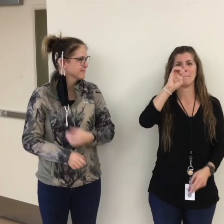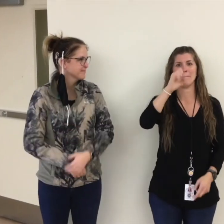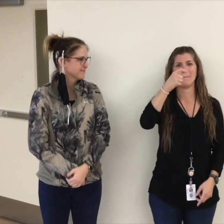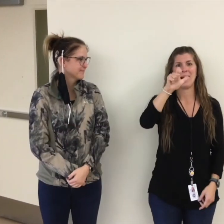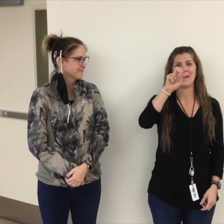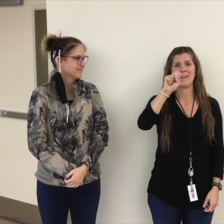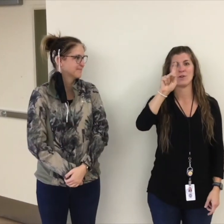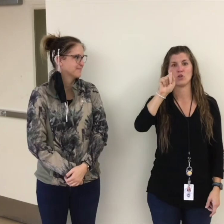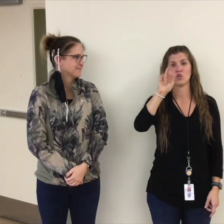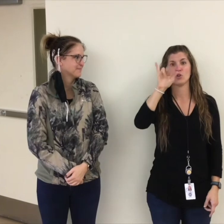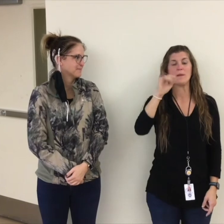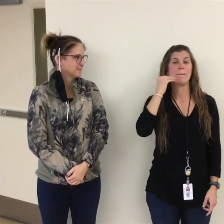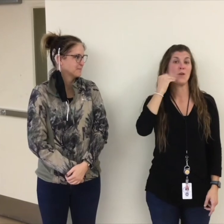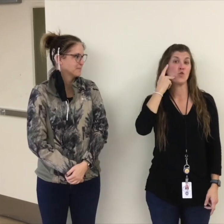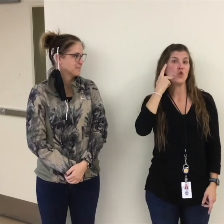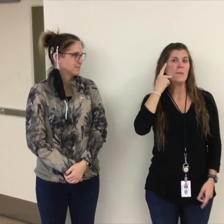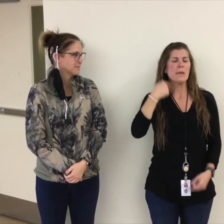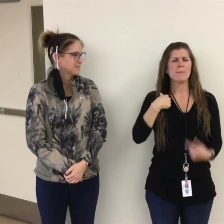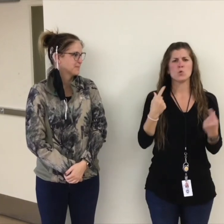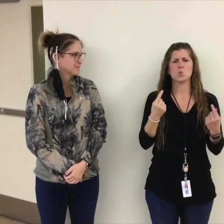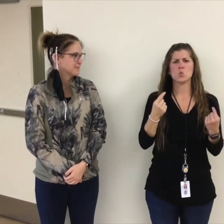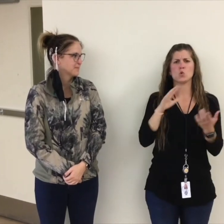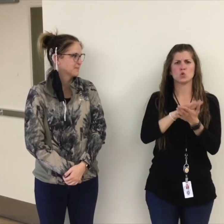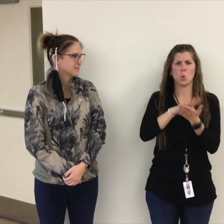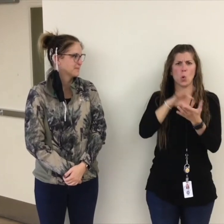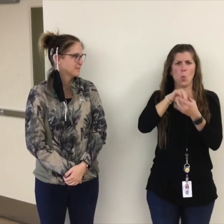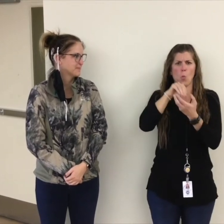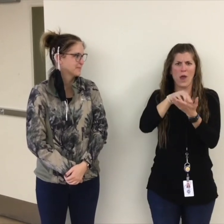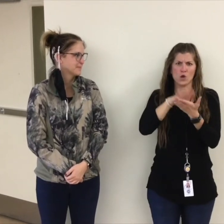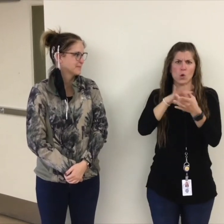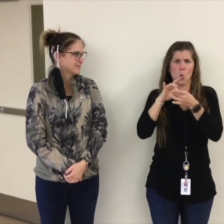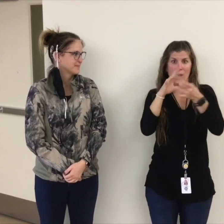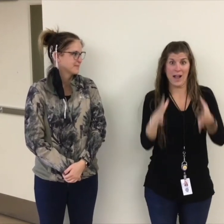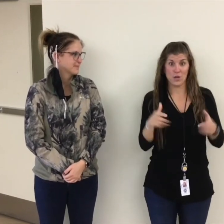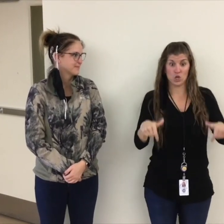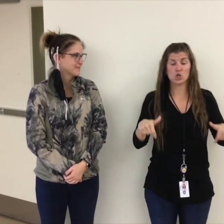Hi my name is Megan Kirby.